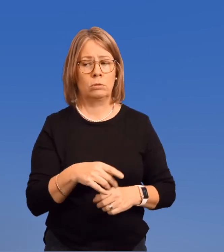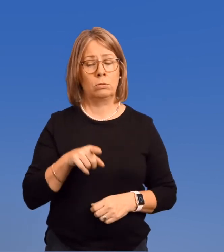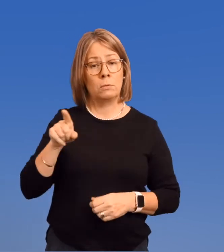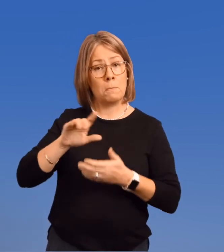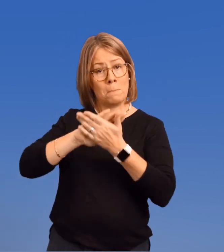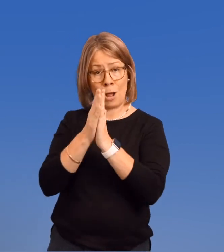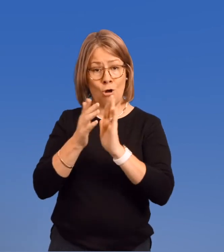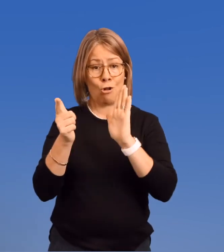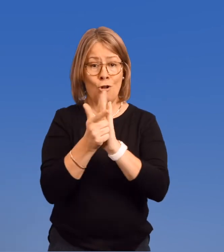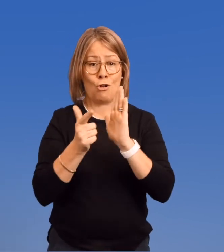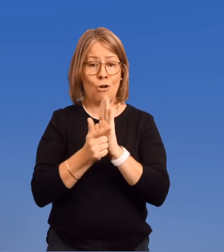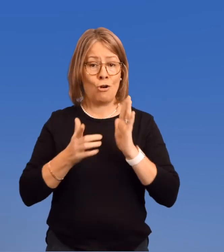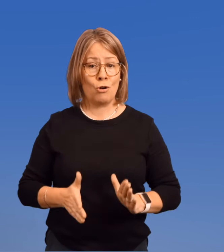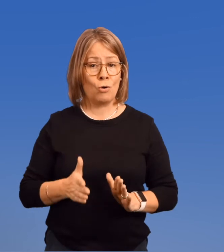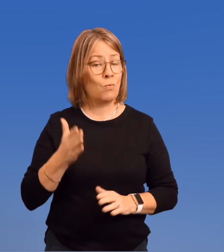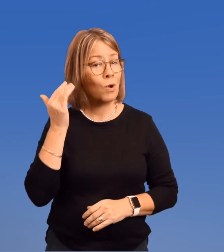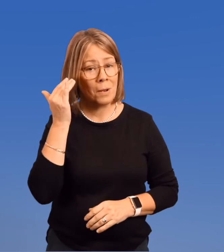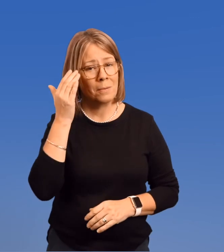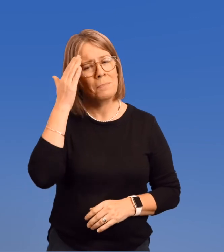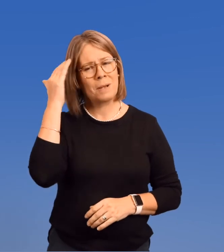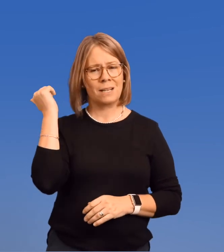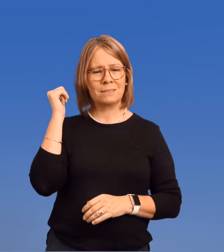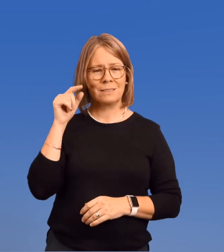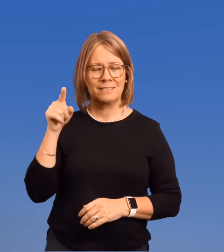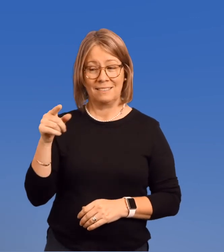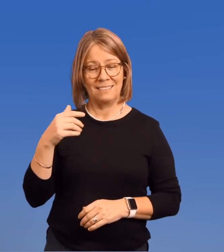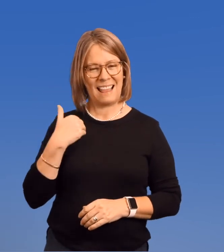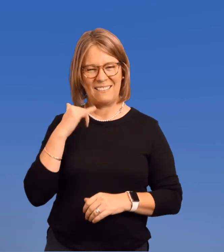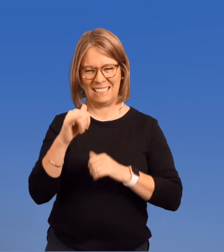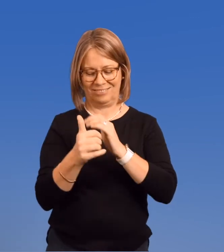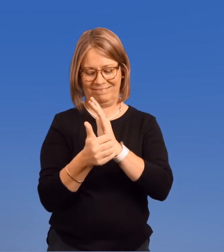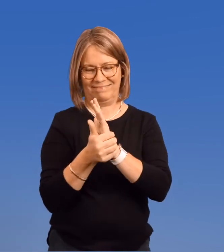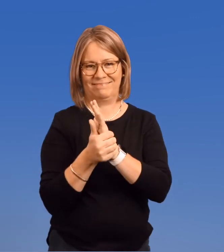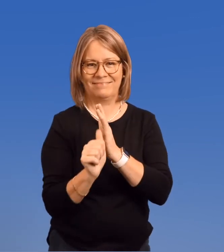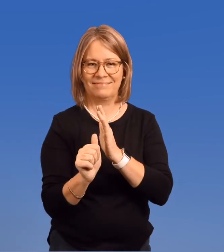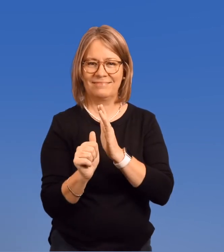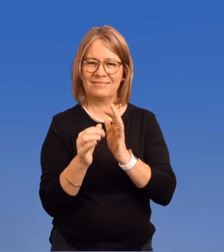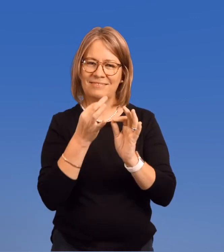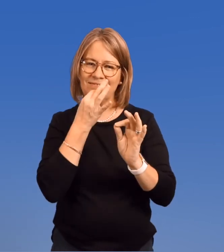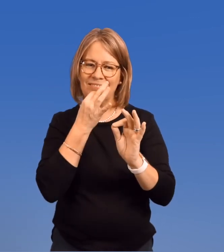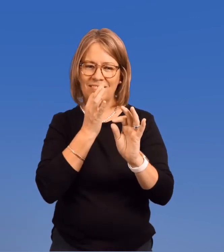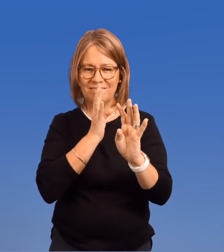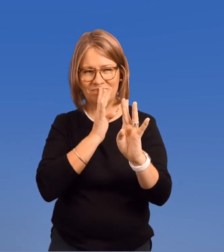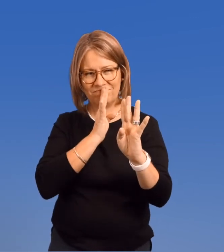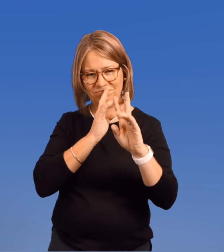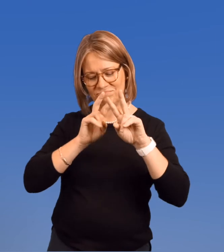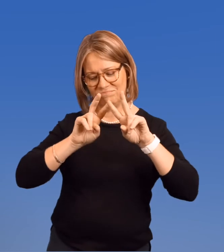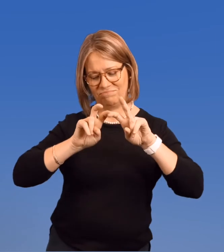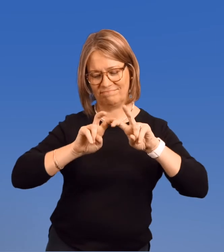She'd become a lawyer because she knew she had the verbal and analytical skills